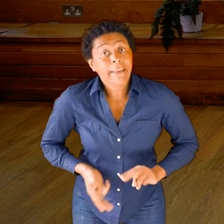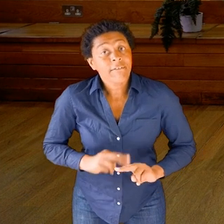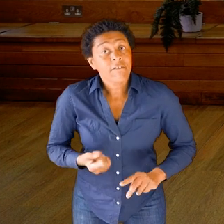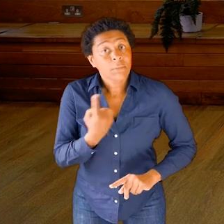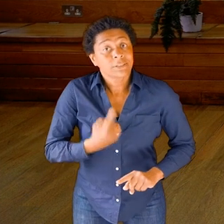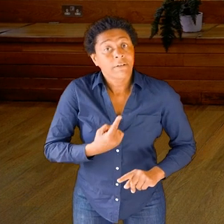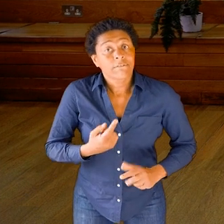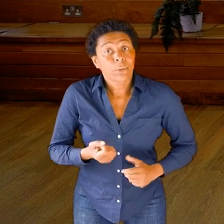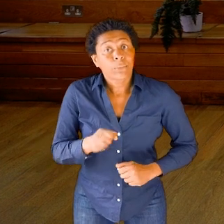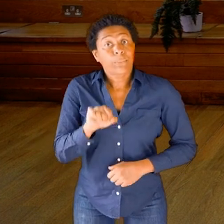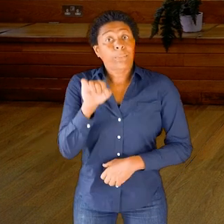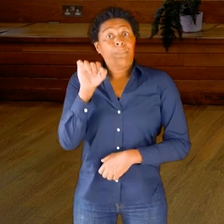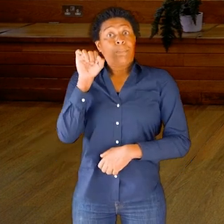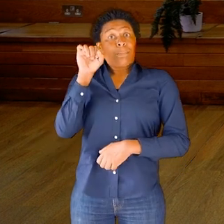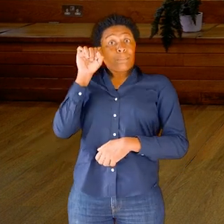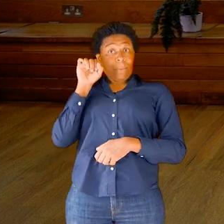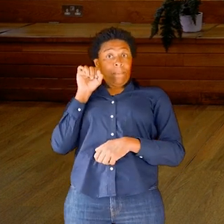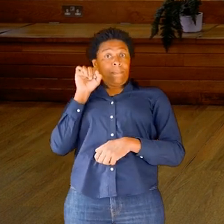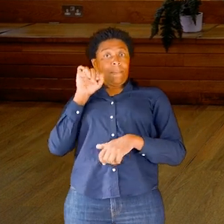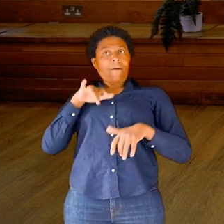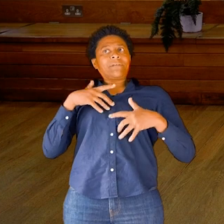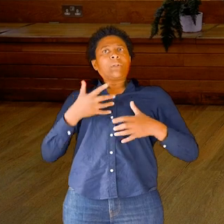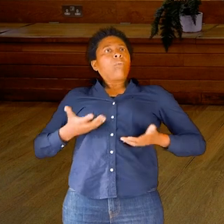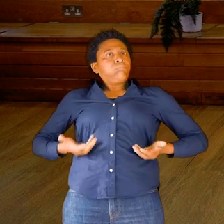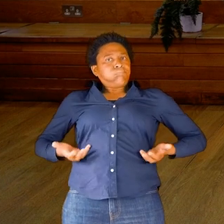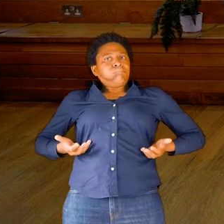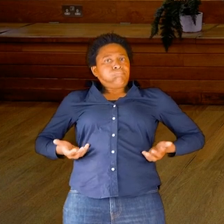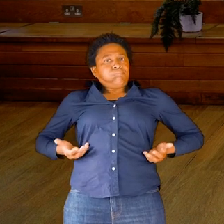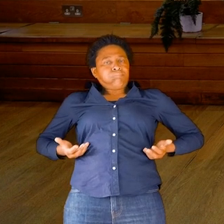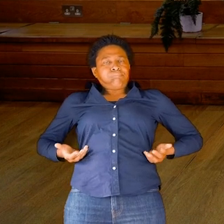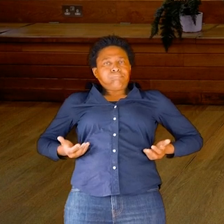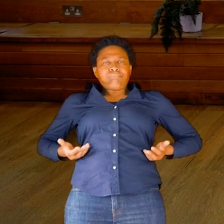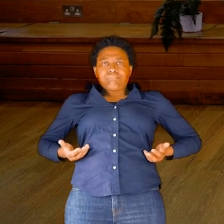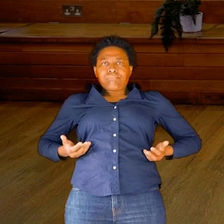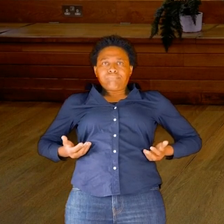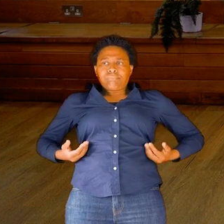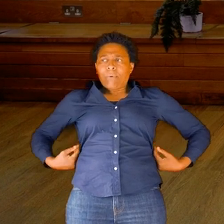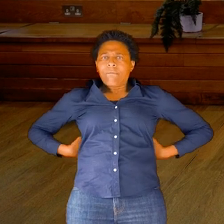Perhaps if I lean backwards,